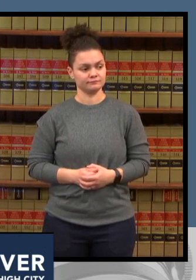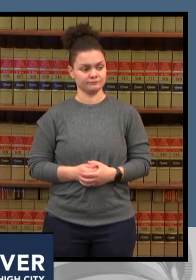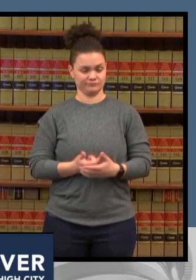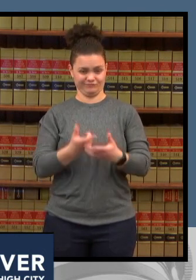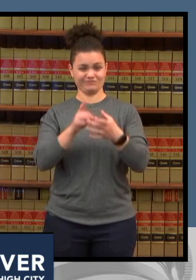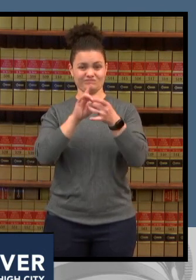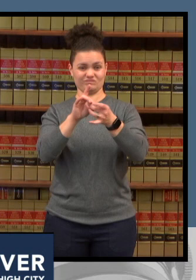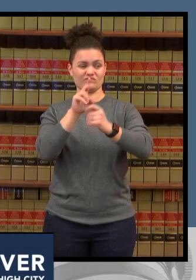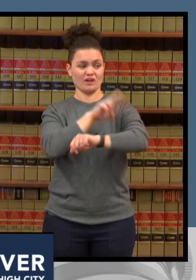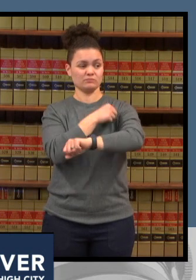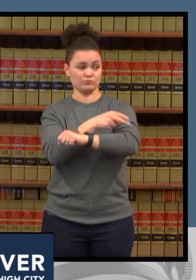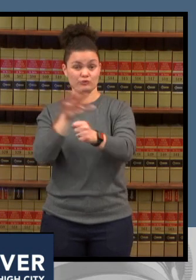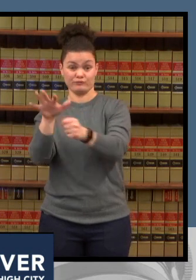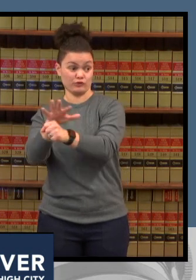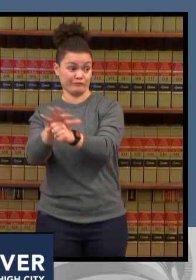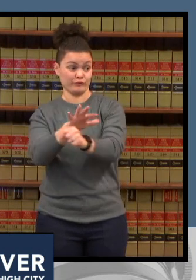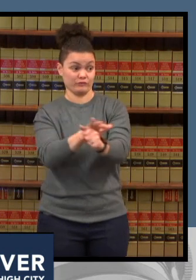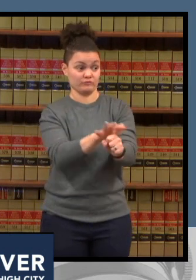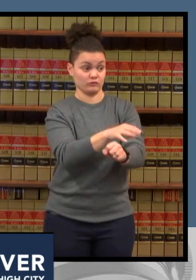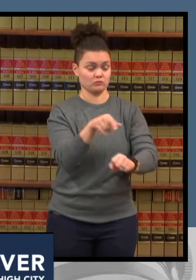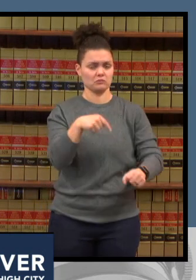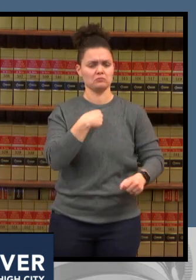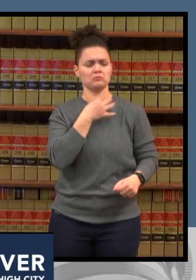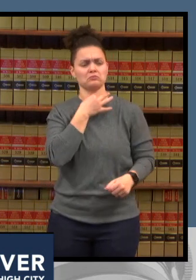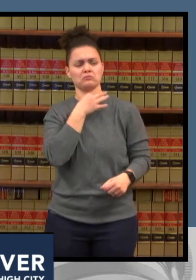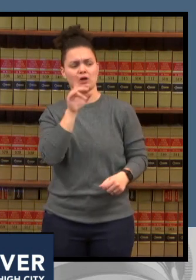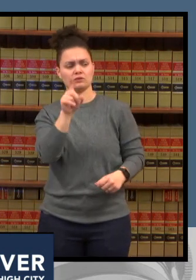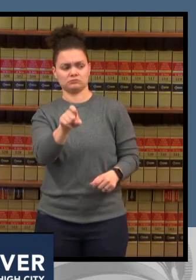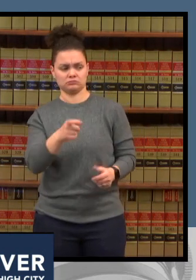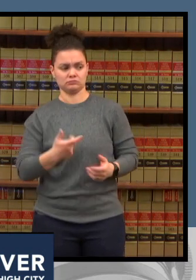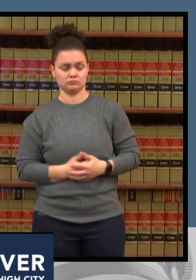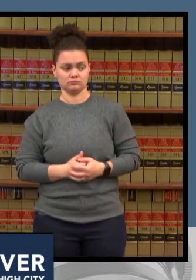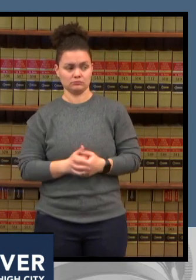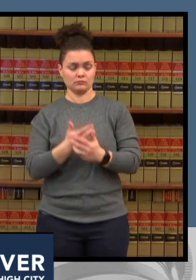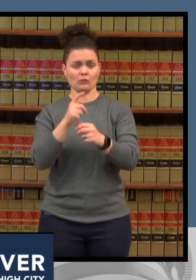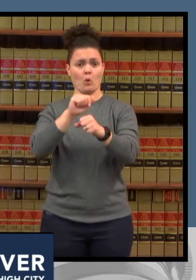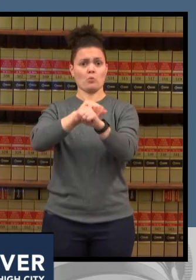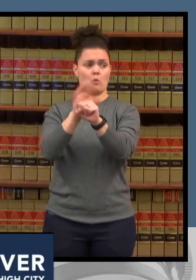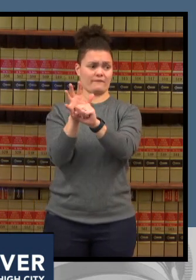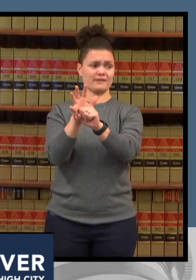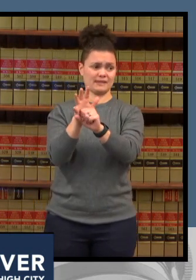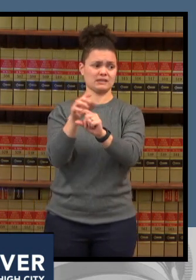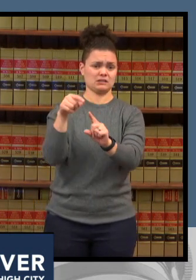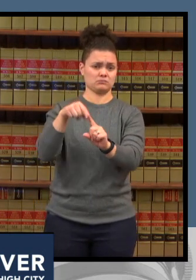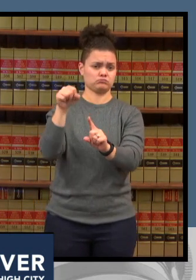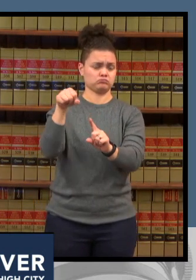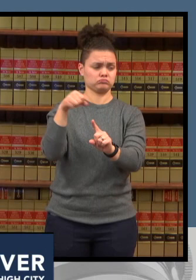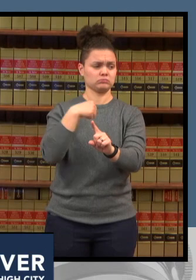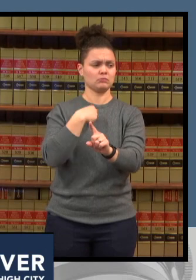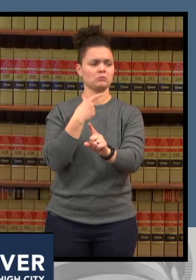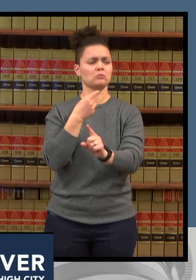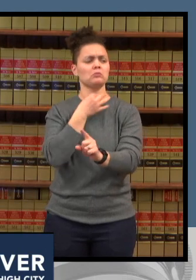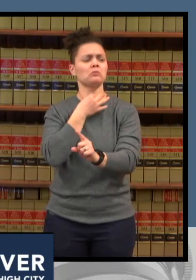from covid what is the driving factors behind the shortages of beds we know that nurses quitting